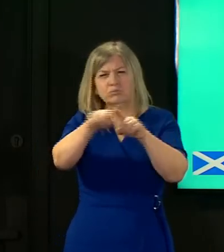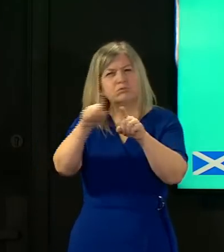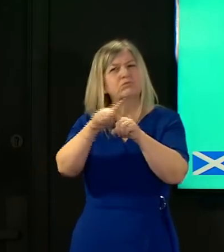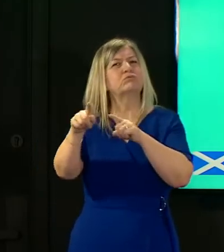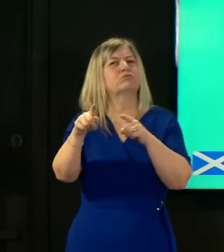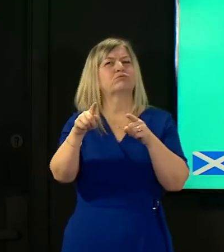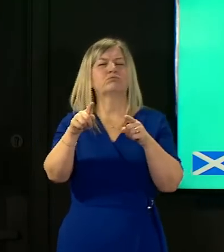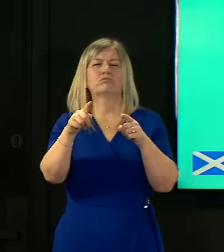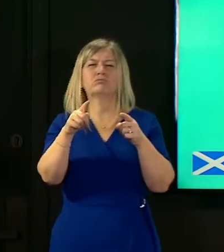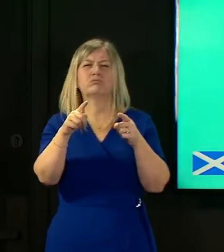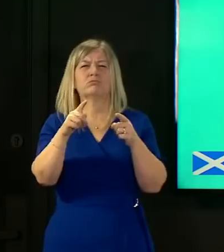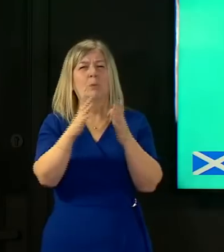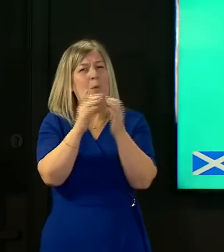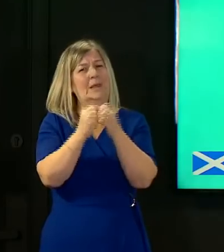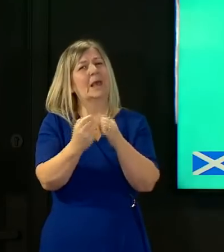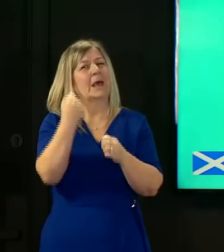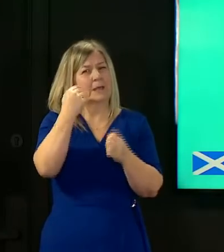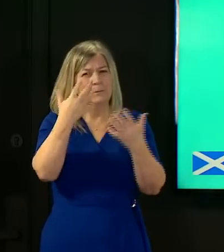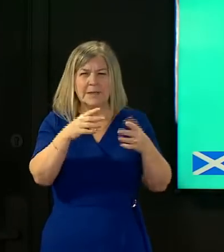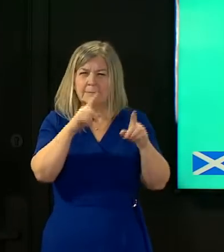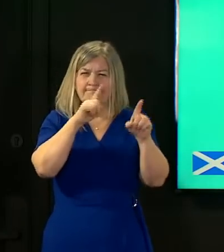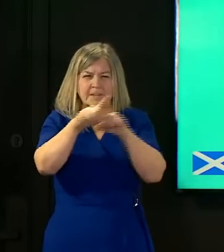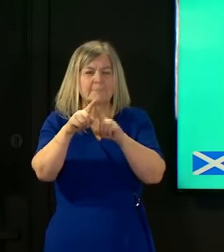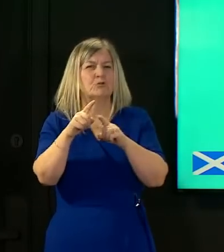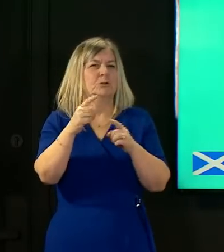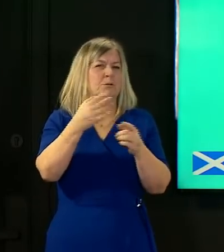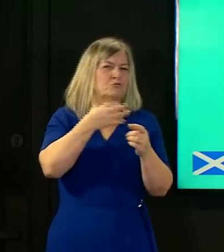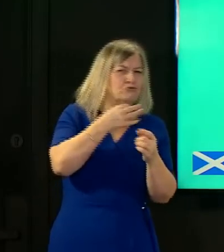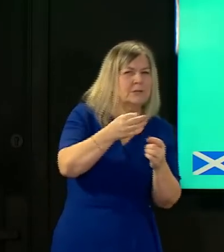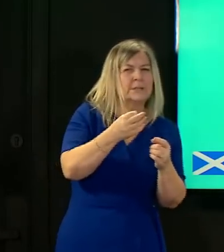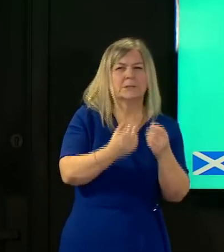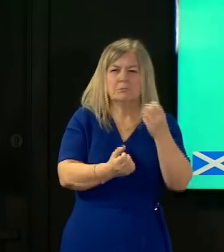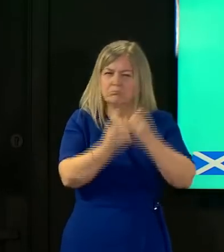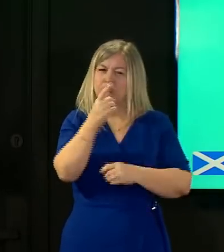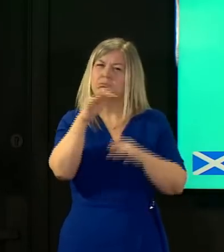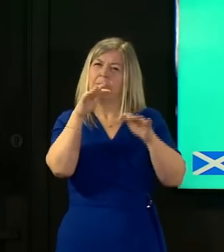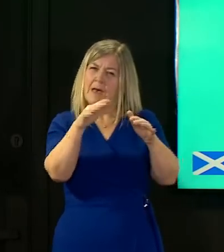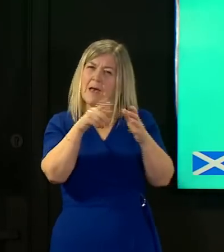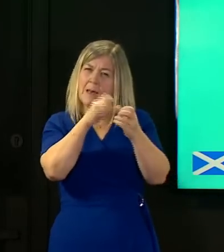course of the weekend looking at the risk that was associated with these cases and examining